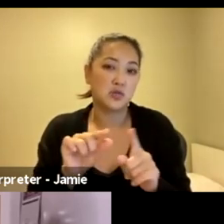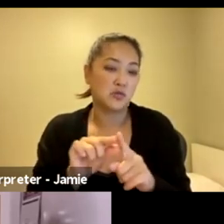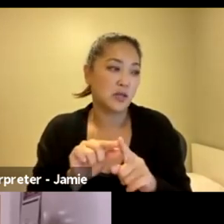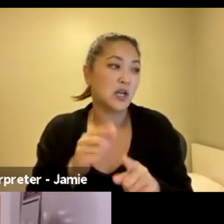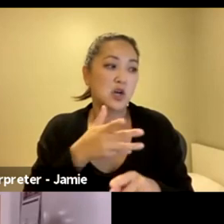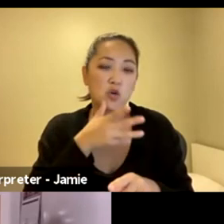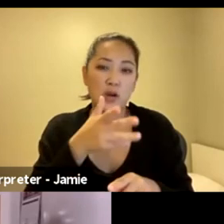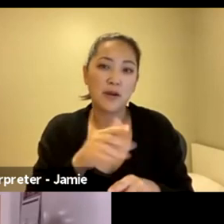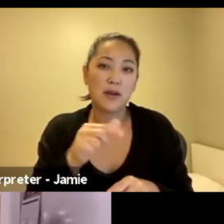Nia:wen